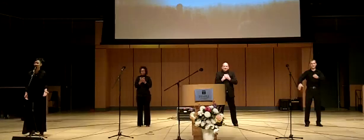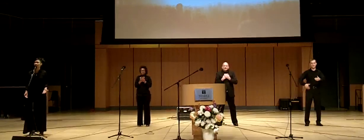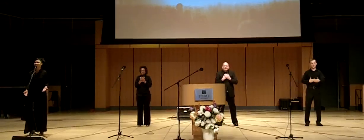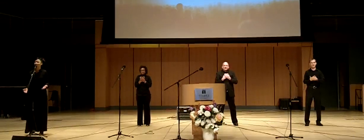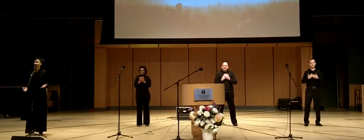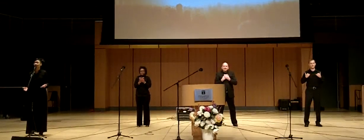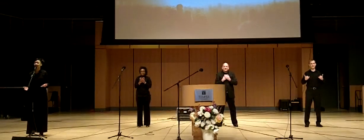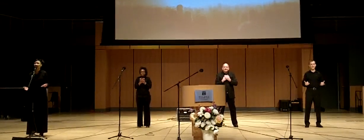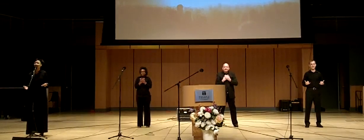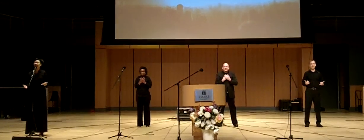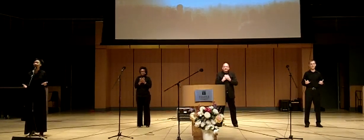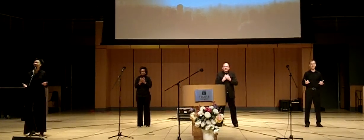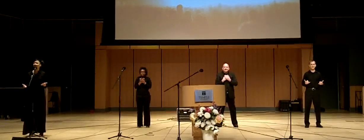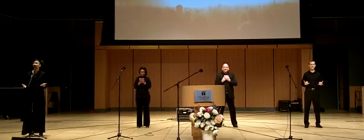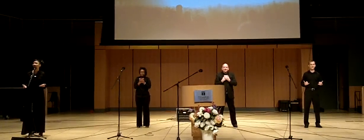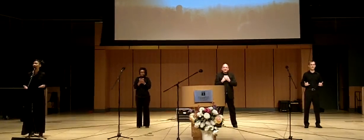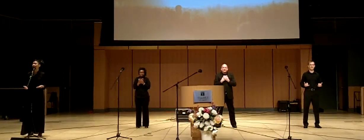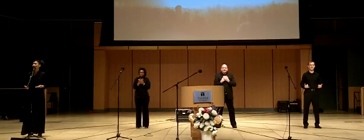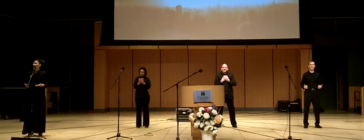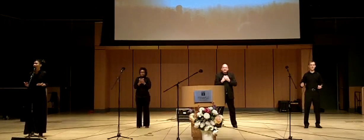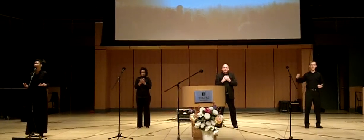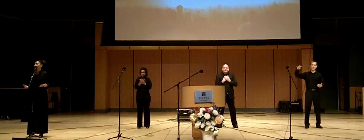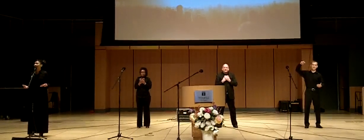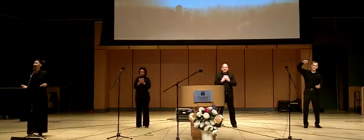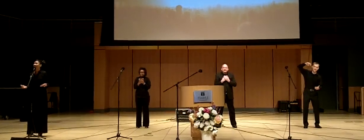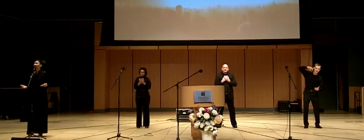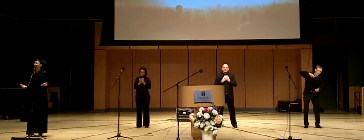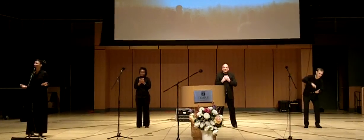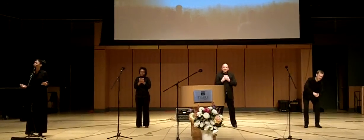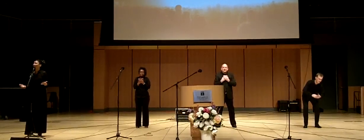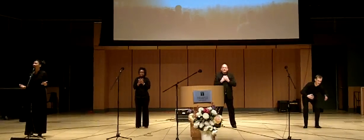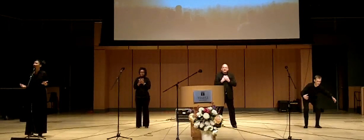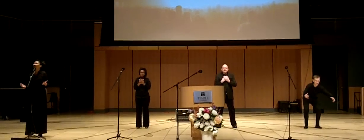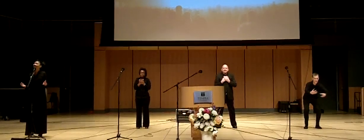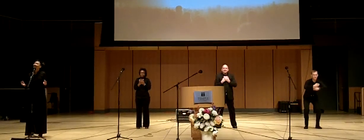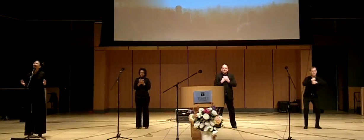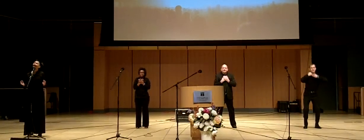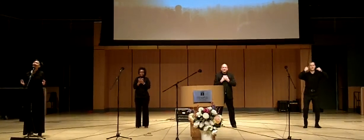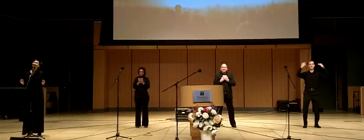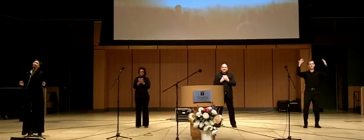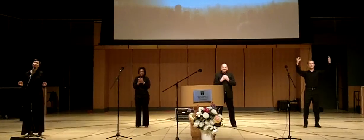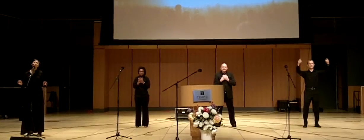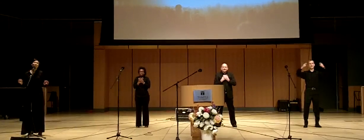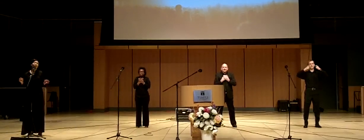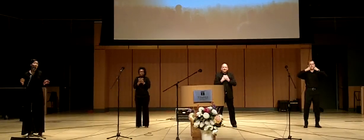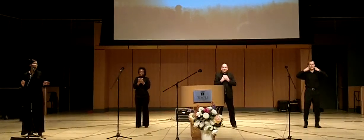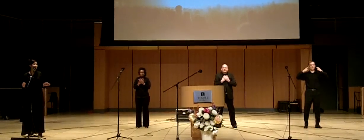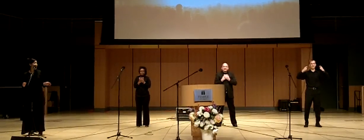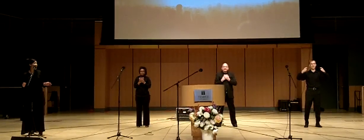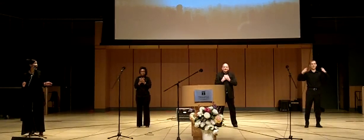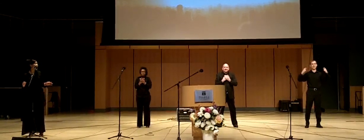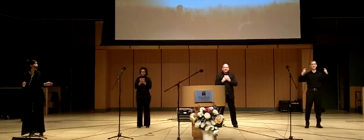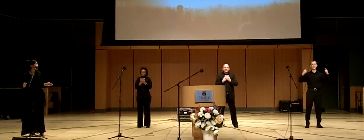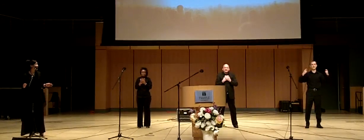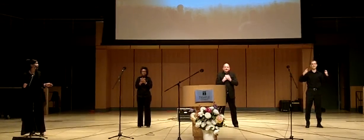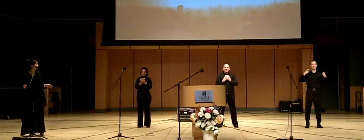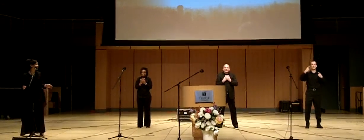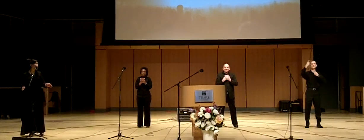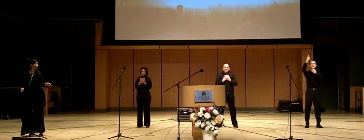he wants it all today bow down, let go of your idols